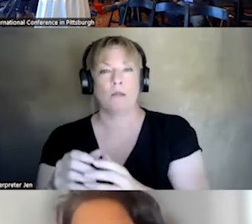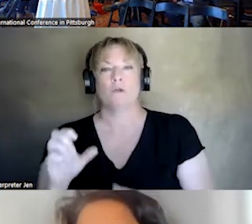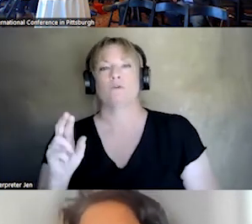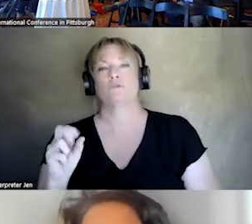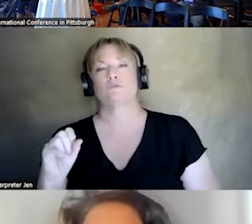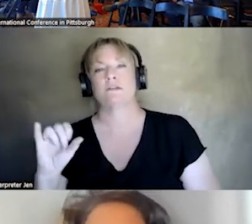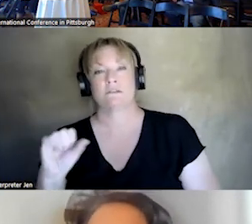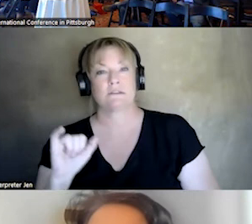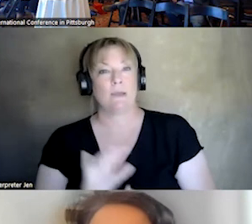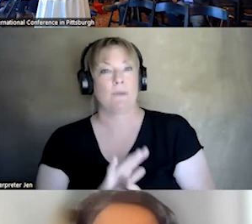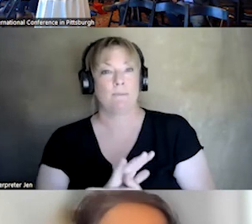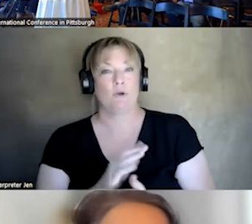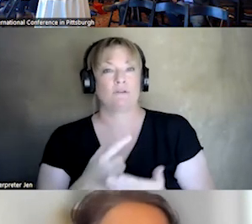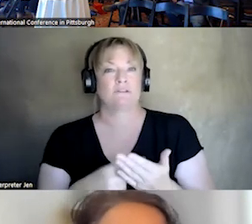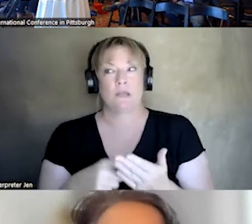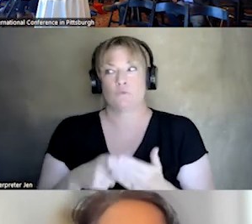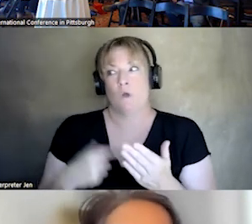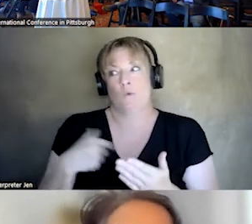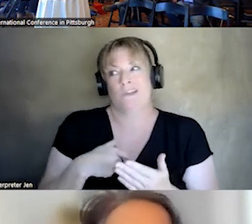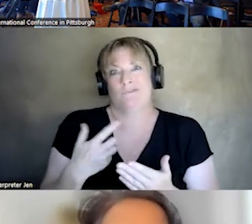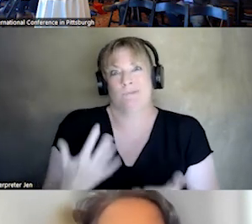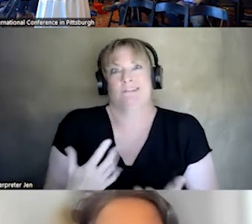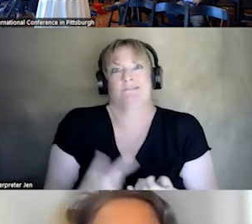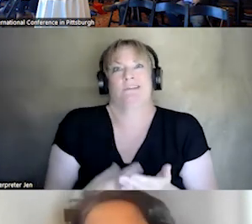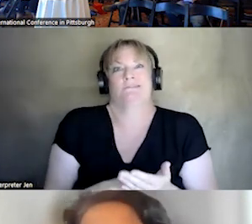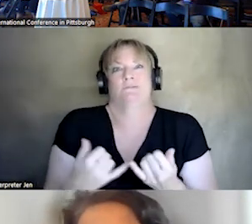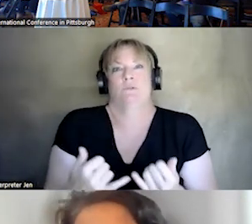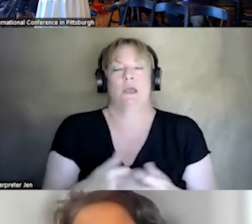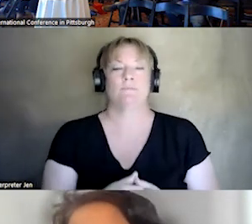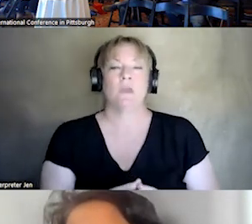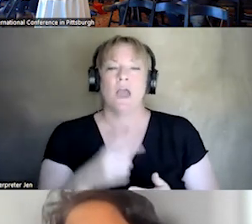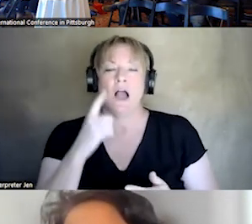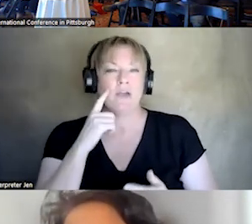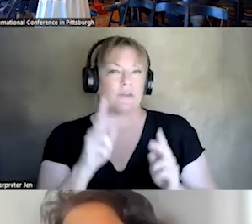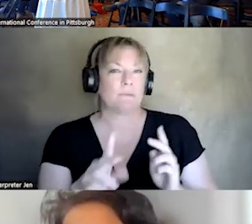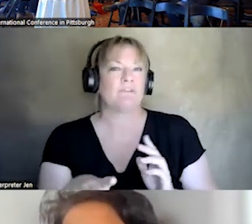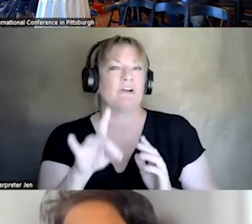THAT WERE DISCUSSED TODAY. I THINK PEOPLE WILL FIND THESE TECHNICAL ASSISTANCE PAPERS USEFUL.